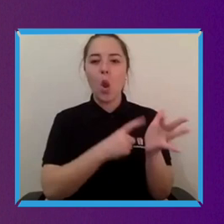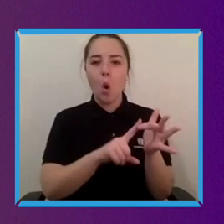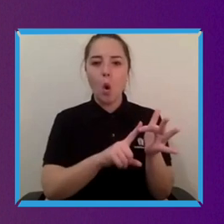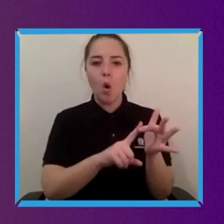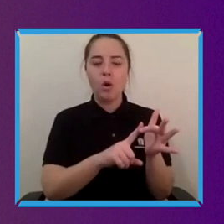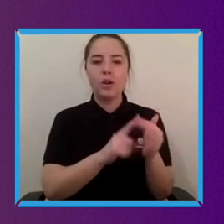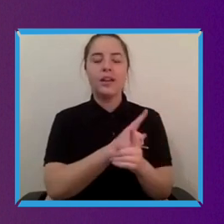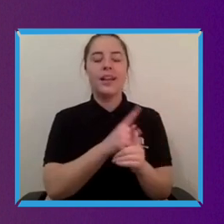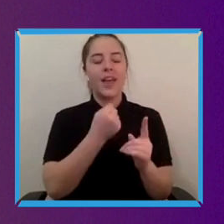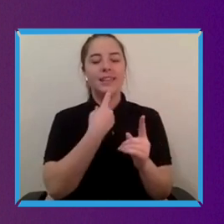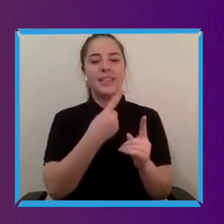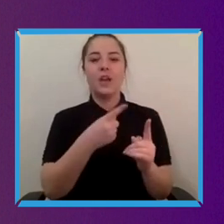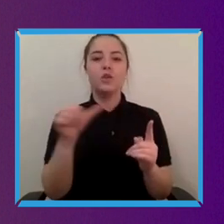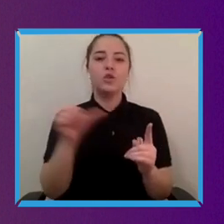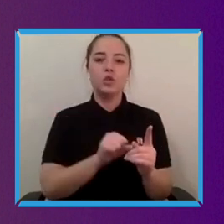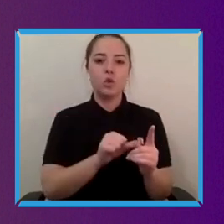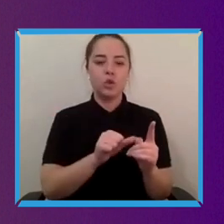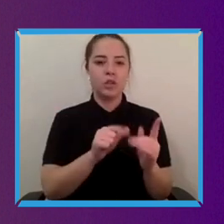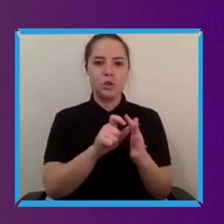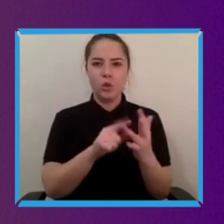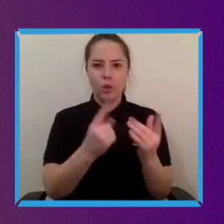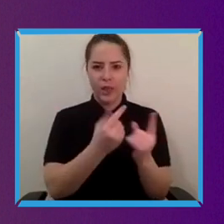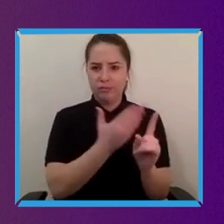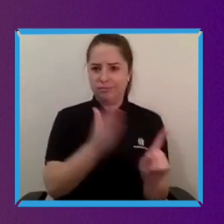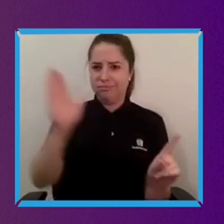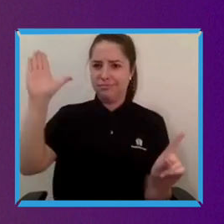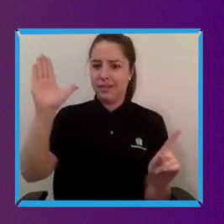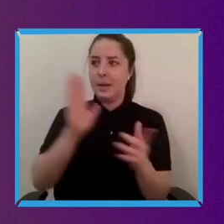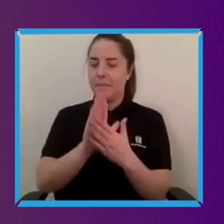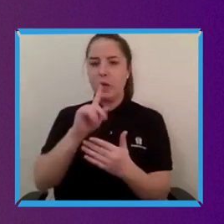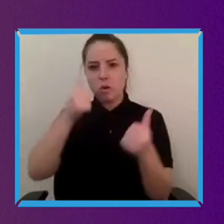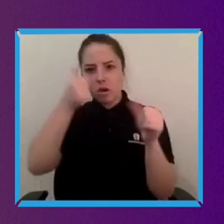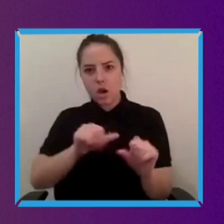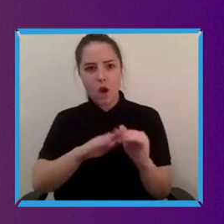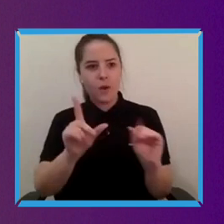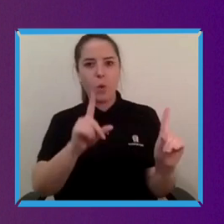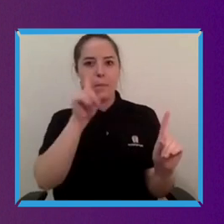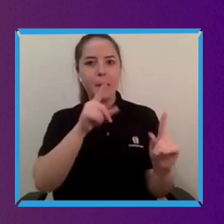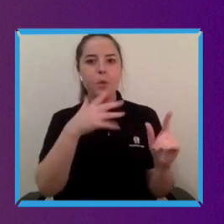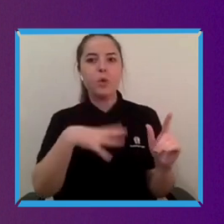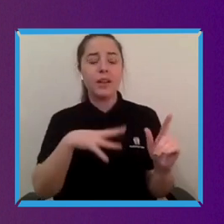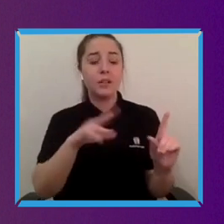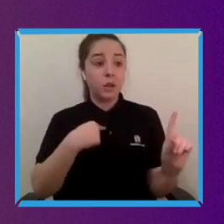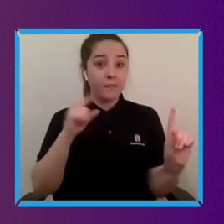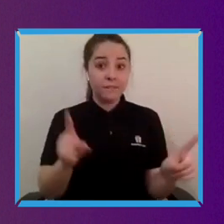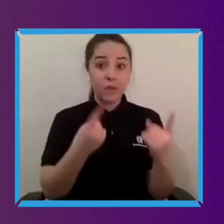your what your users and customers needed. So when we first posted on social media hey you know we're Accomable